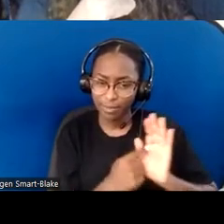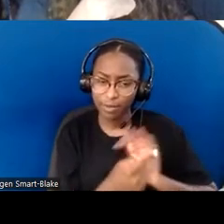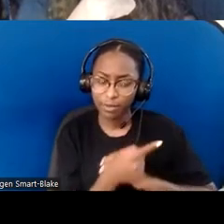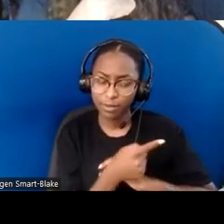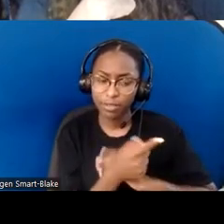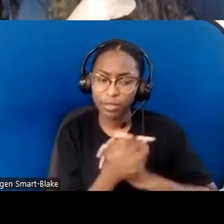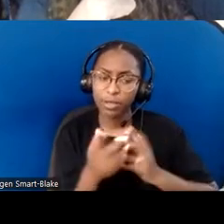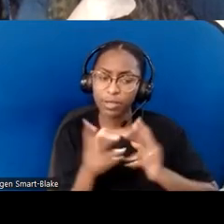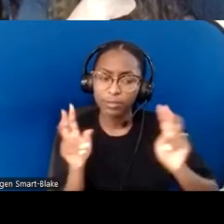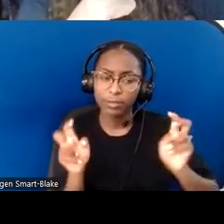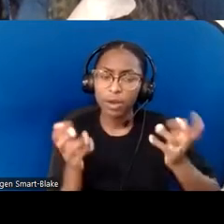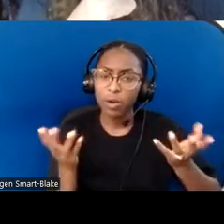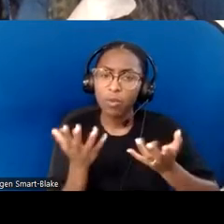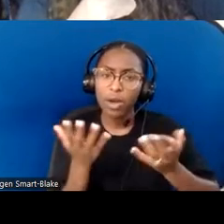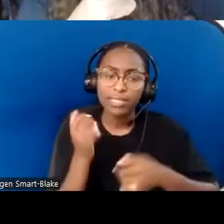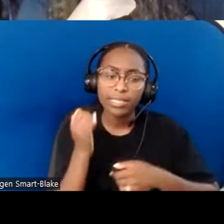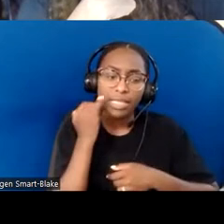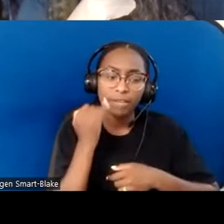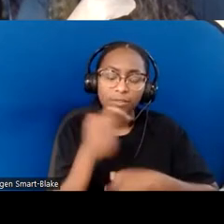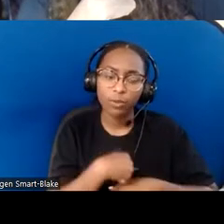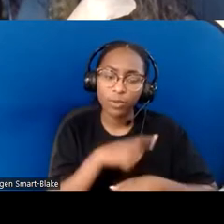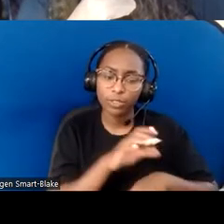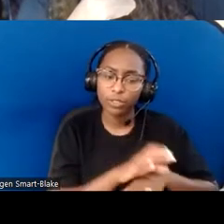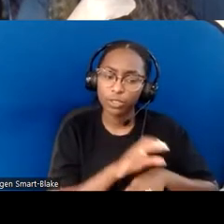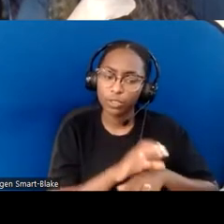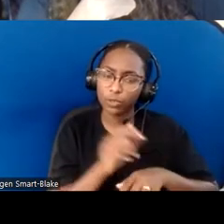and there's a lot of diverse— ethnically diverse, other kinds of diversity as well.